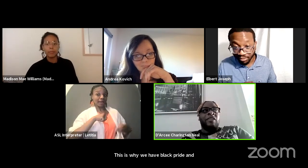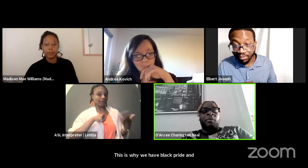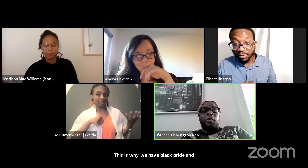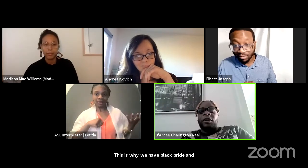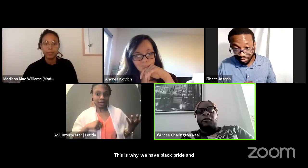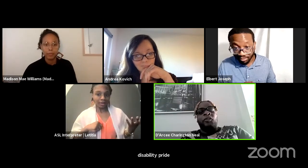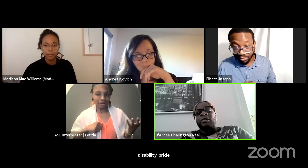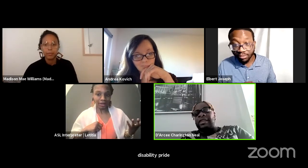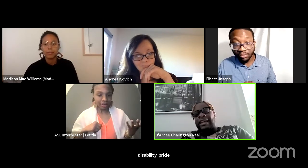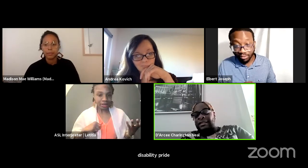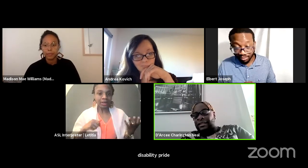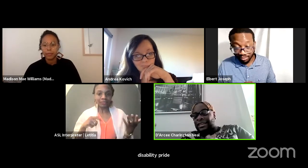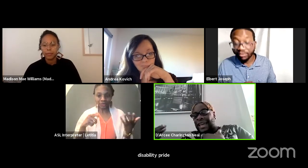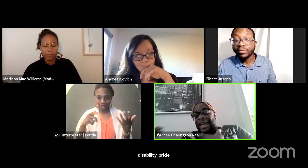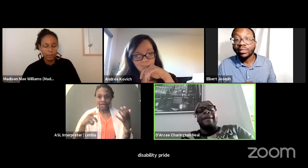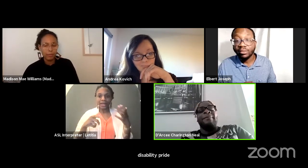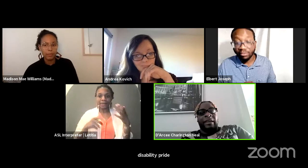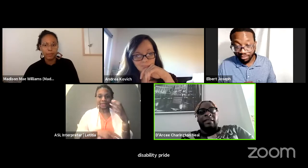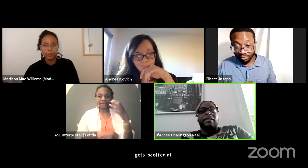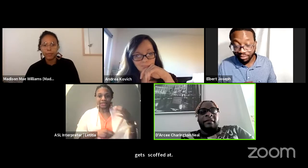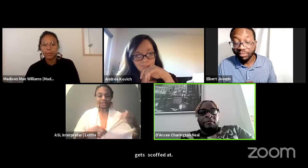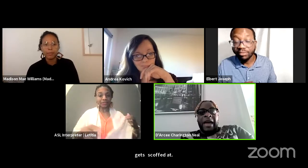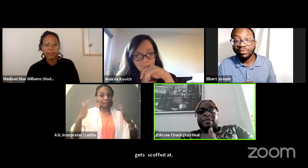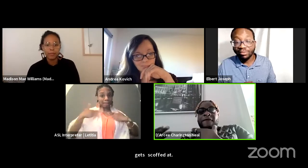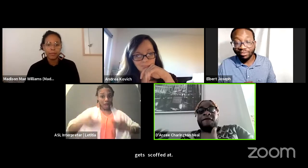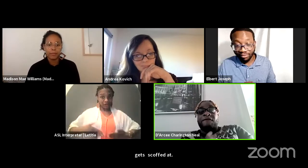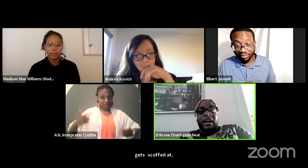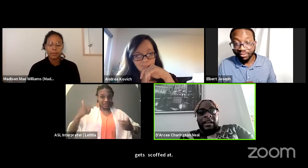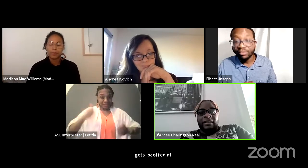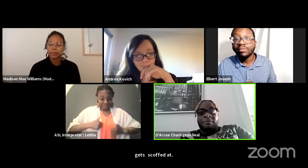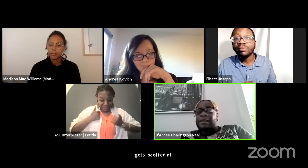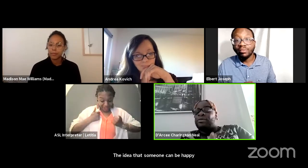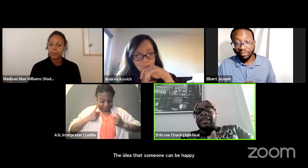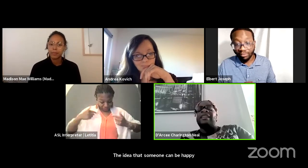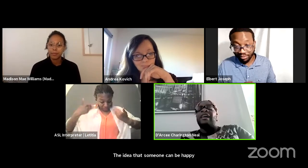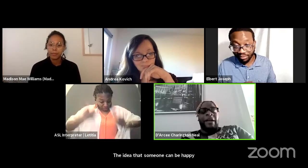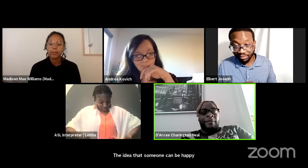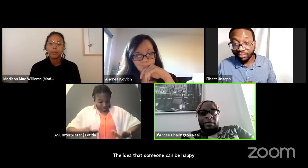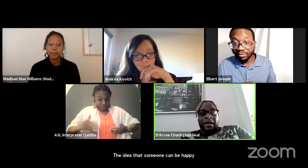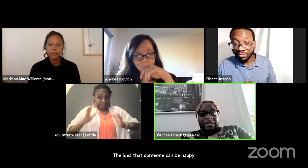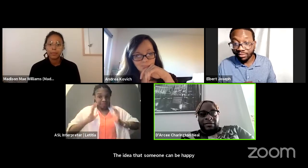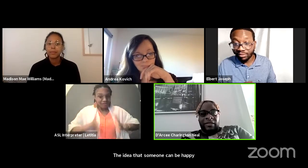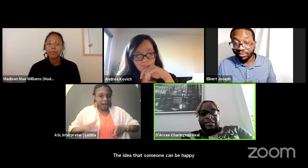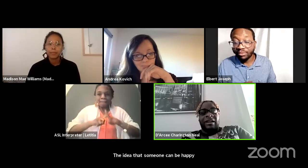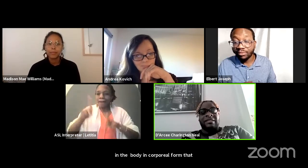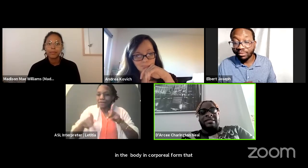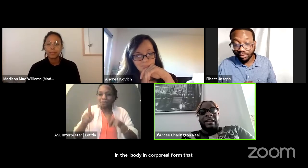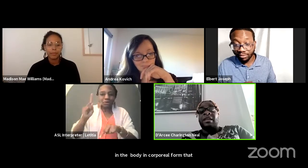and the corporeal form that they inhabit and be fine. People cannot wrap their minds around this concept.